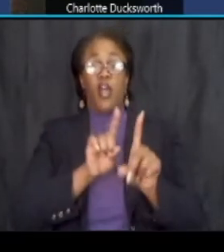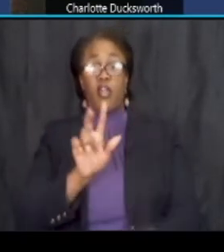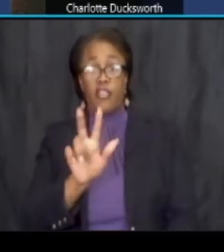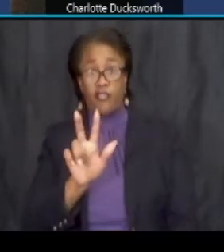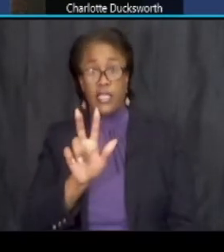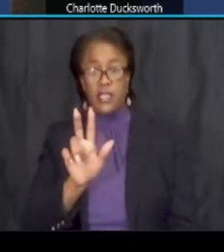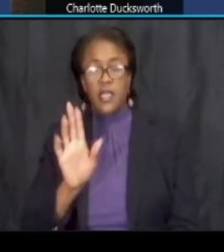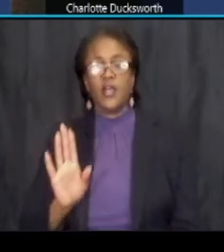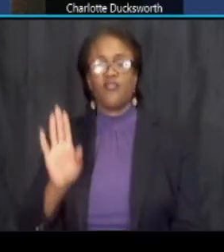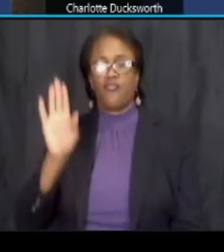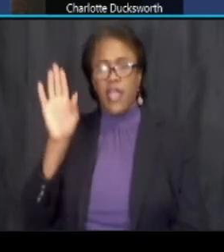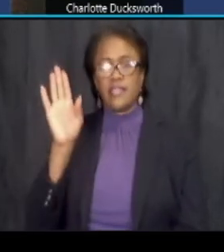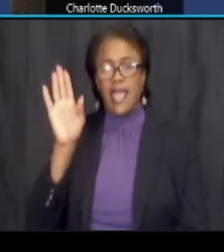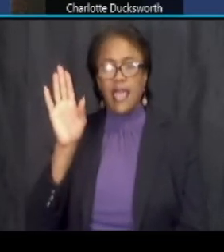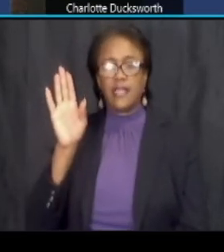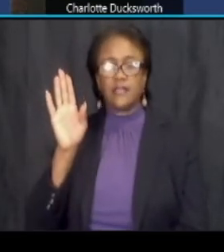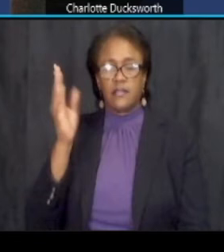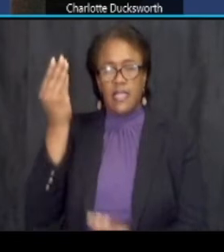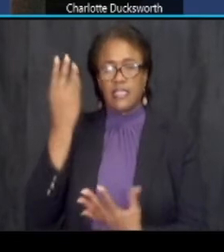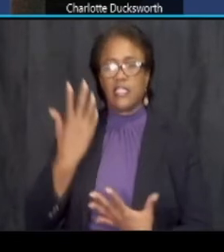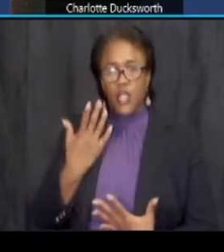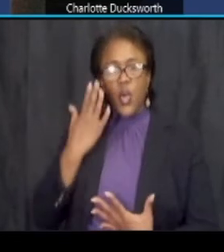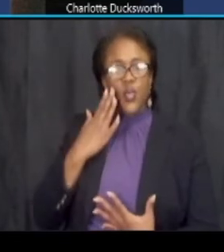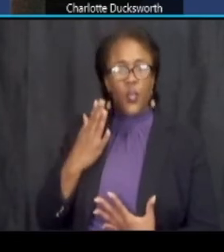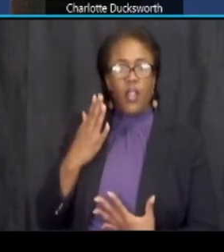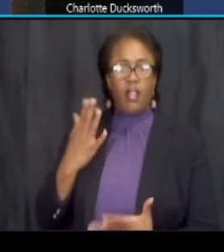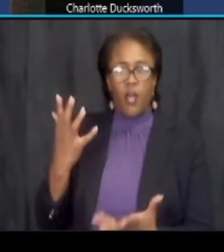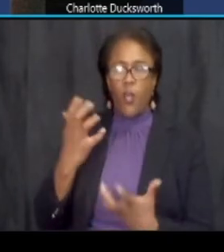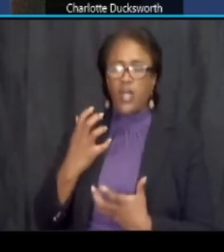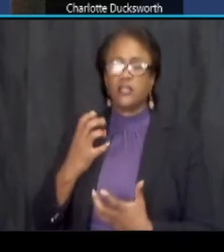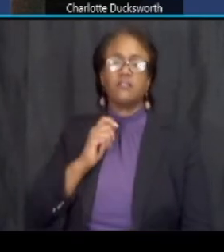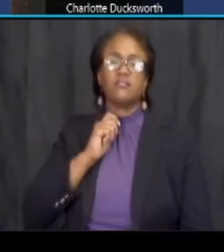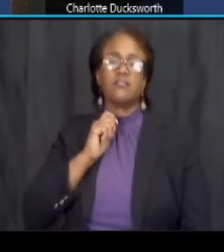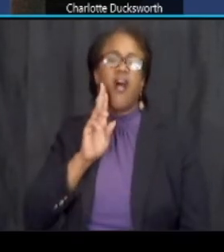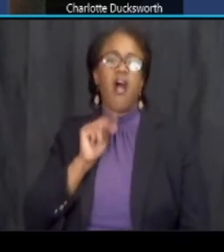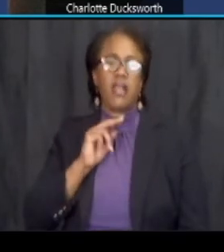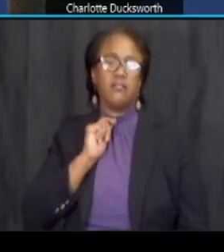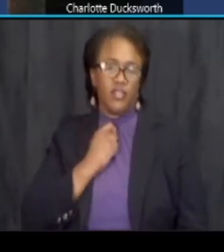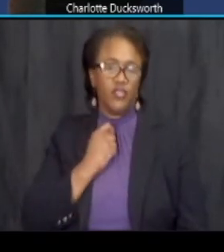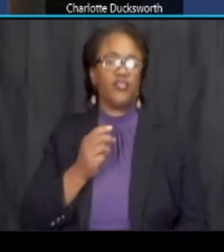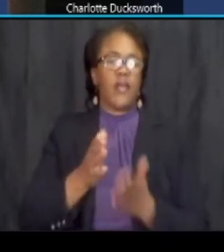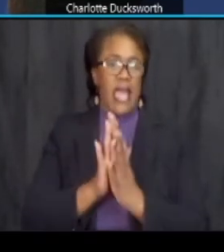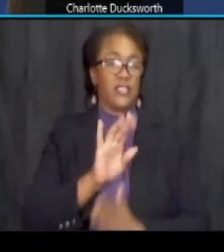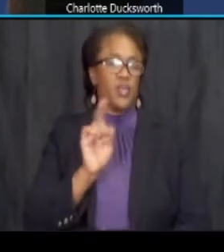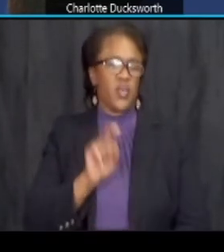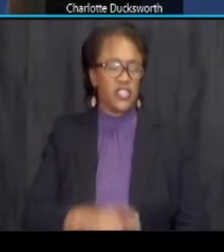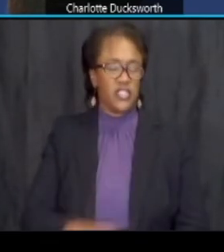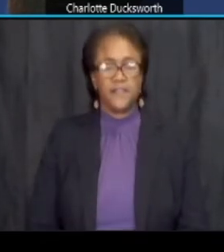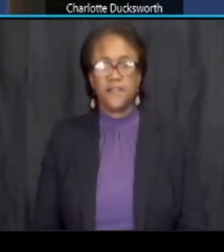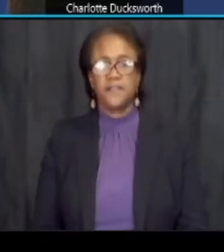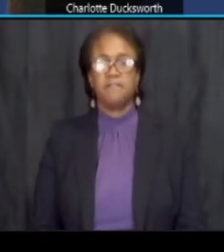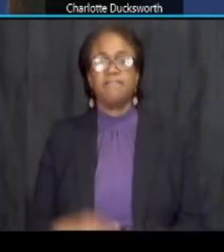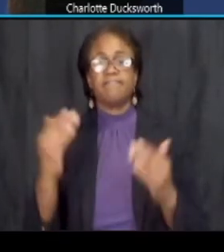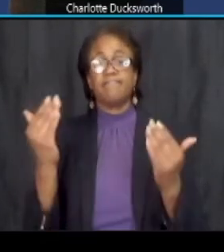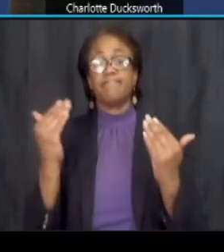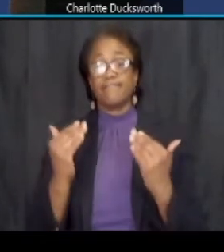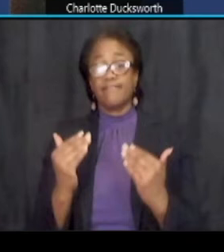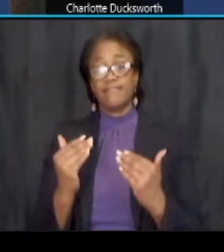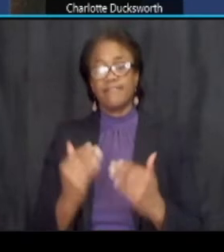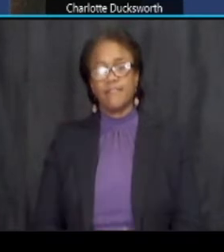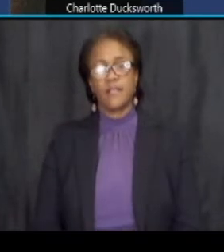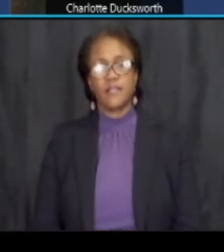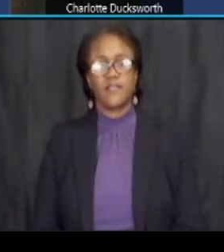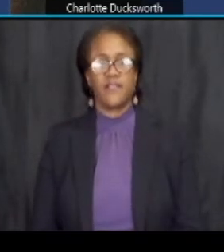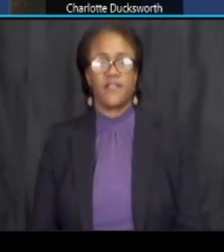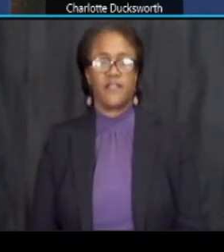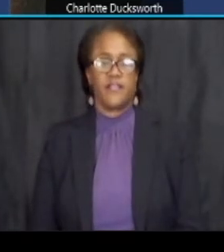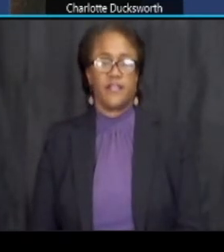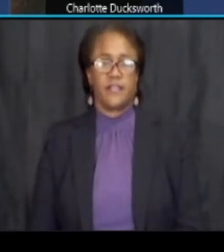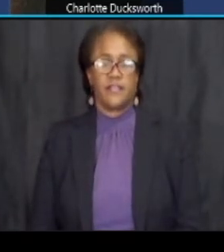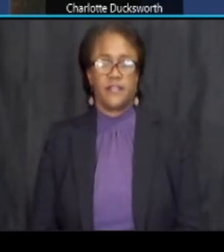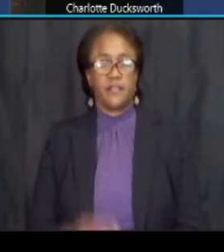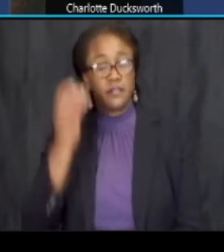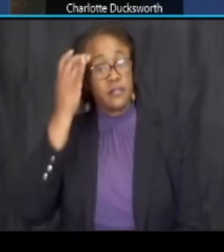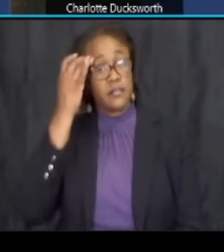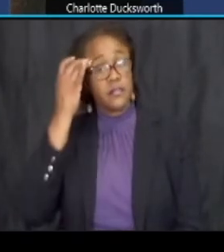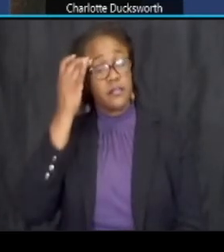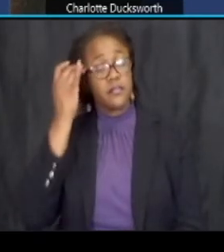hand um it will notify us that you want to be taken off of you to ask your question next slide